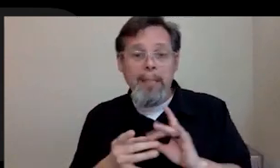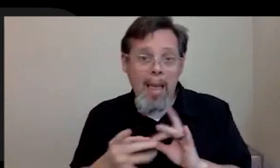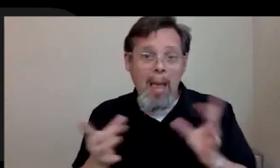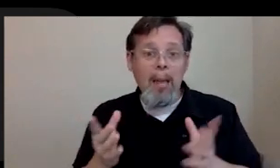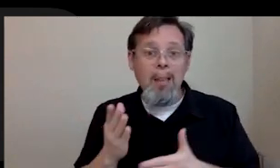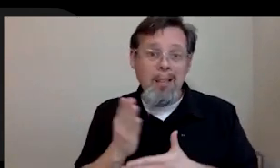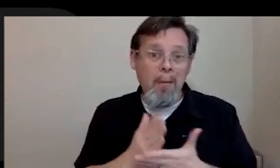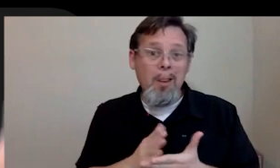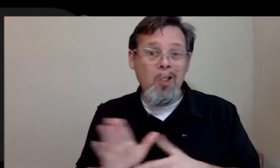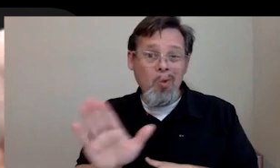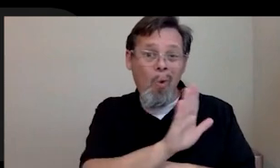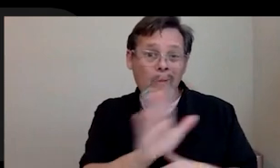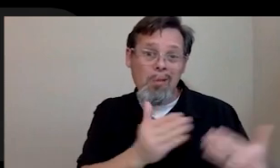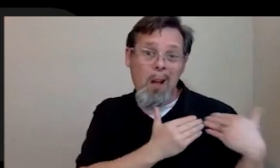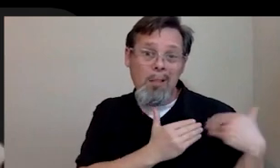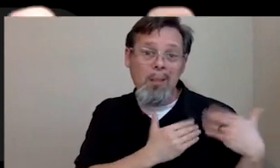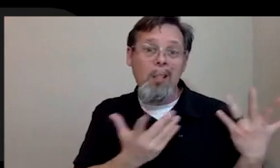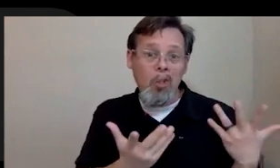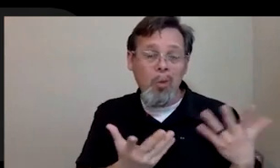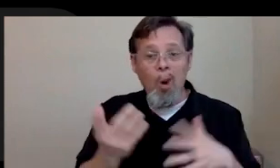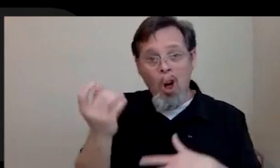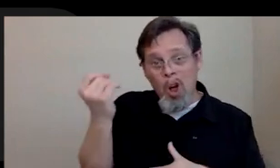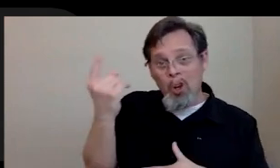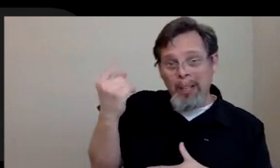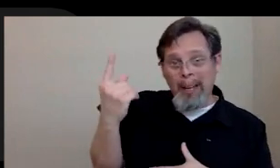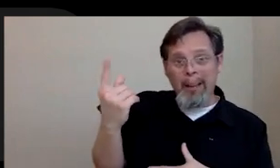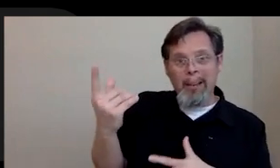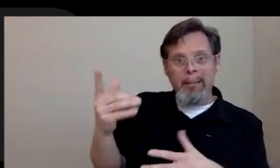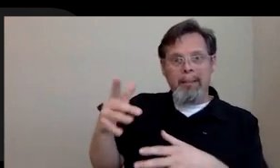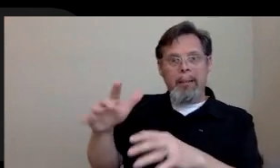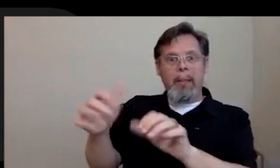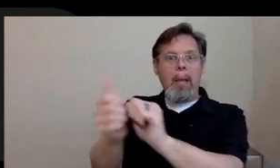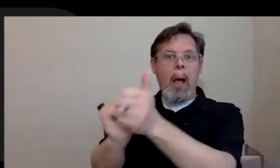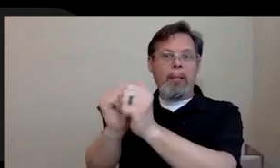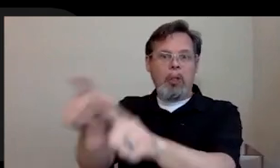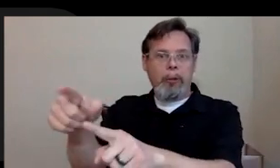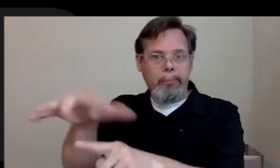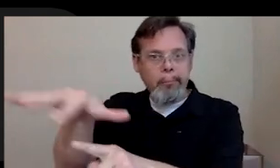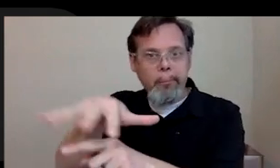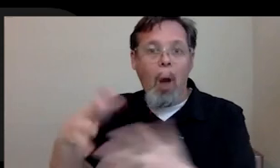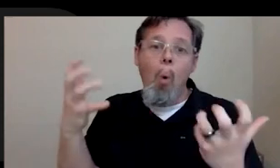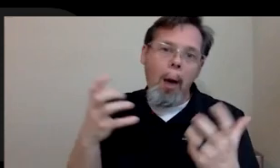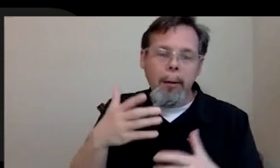responsibility to understand the playing field. I want to be an idealist and say be yourself, be